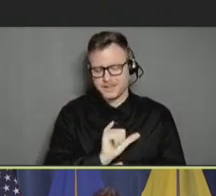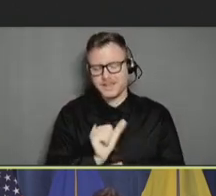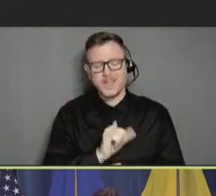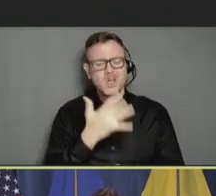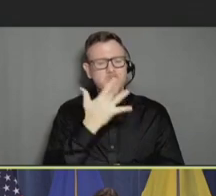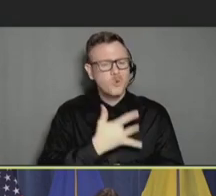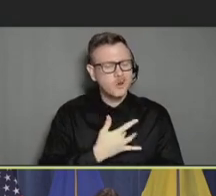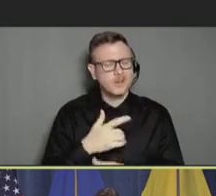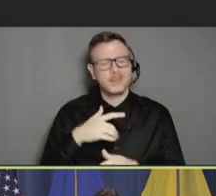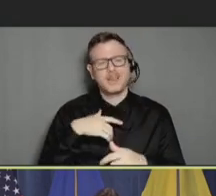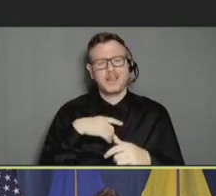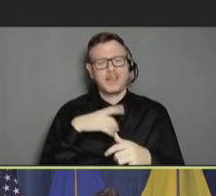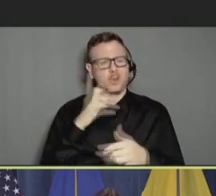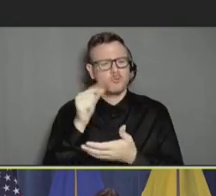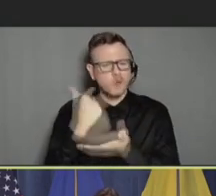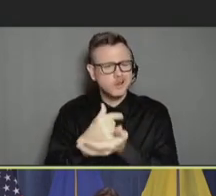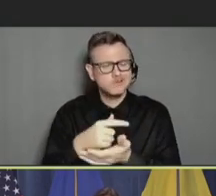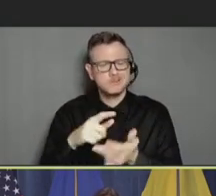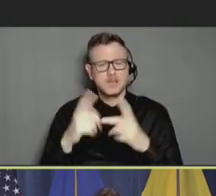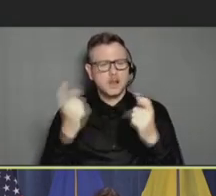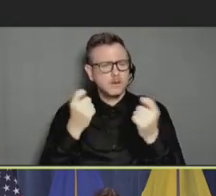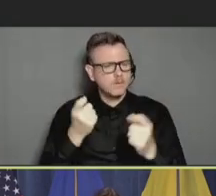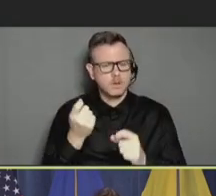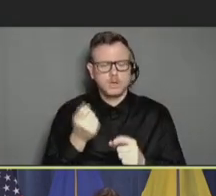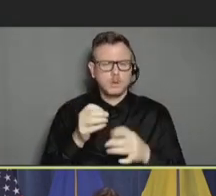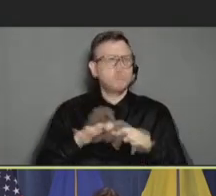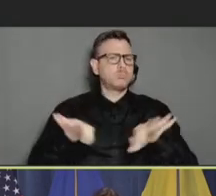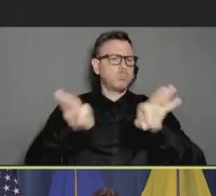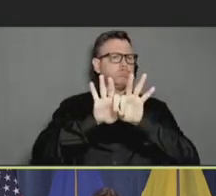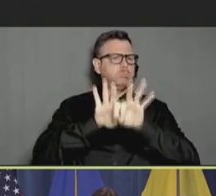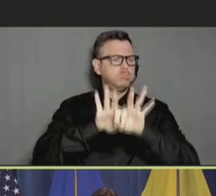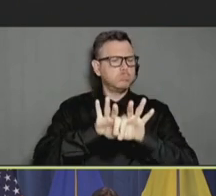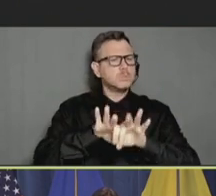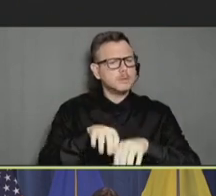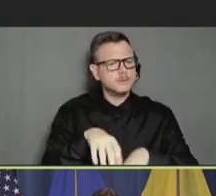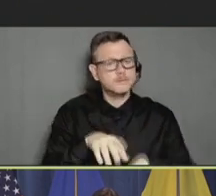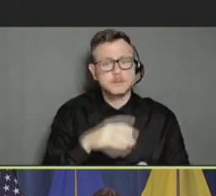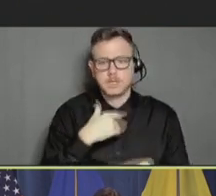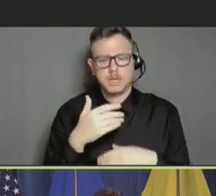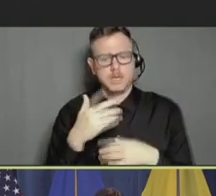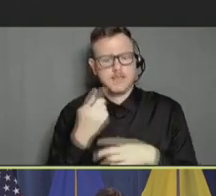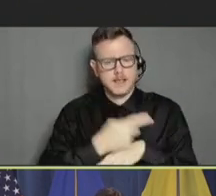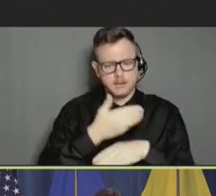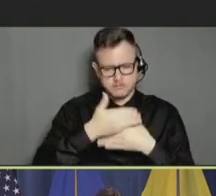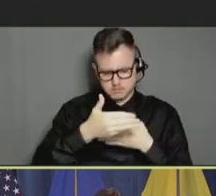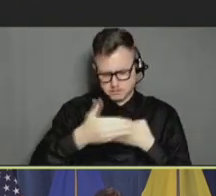or an anniversary. It was so special. And in the days that followed, my community really